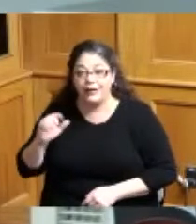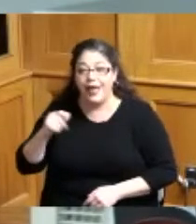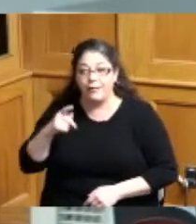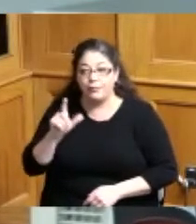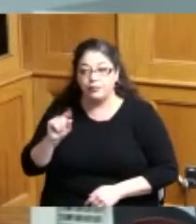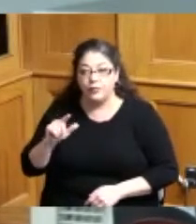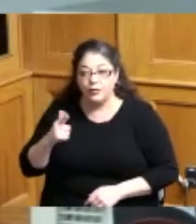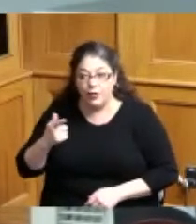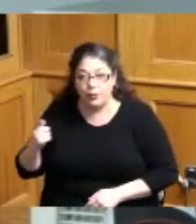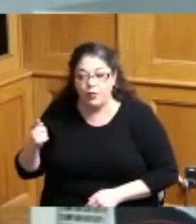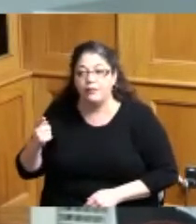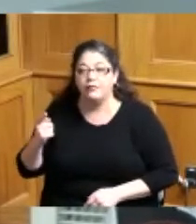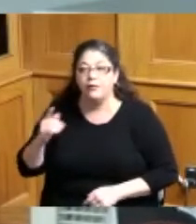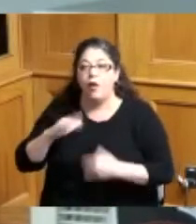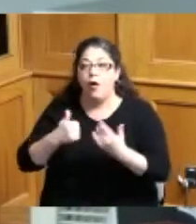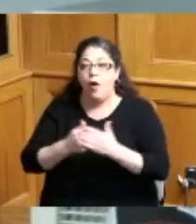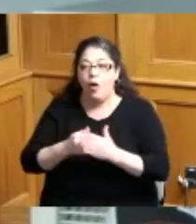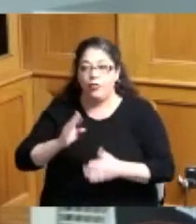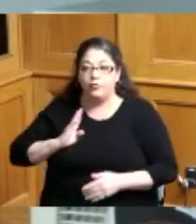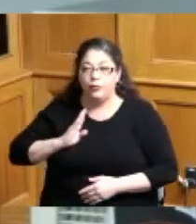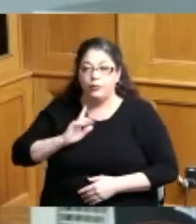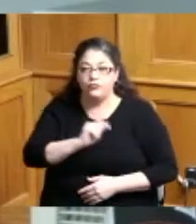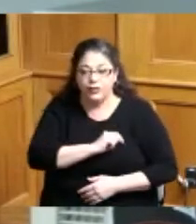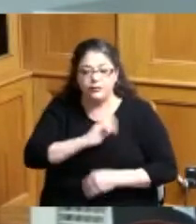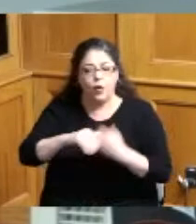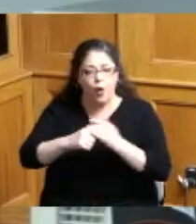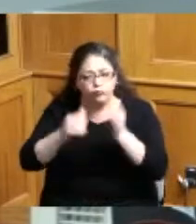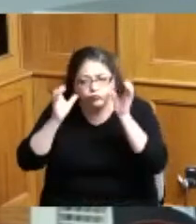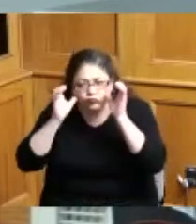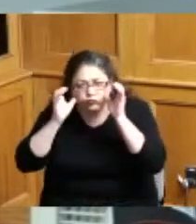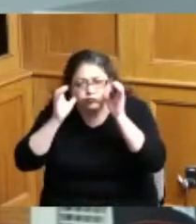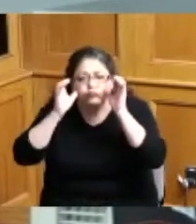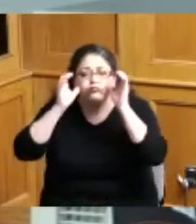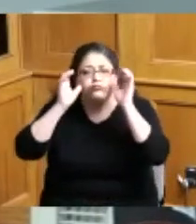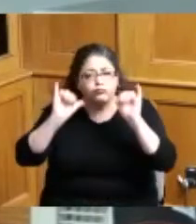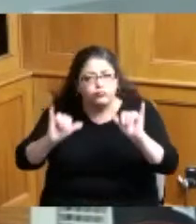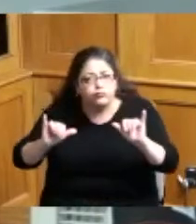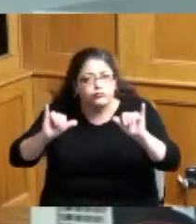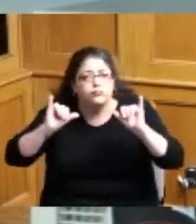at all of those Trustees meetings we listened to them and that's what the Trustees took this very